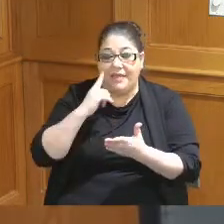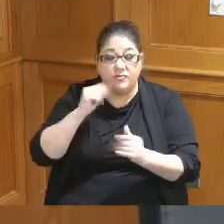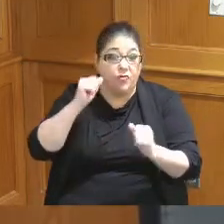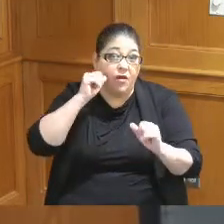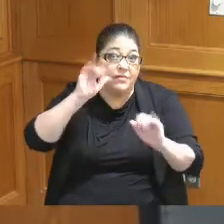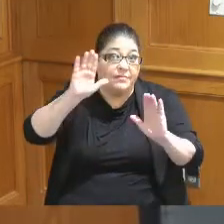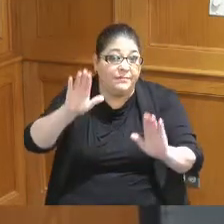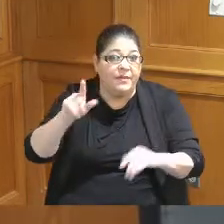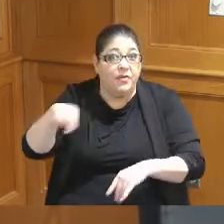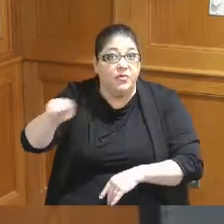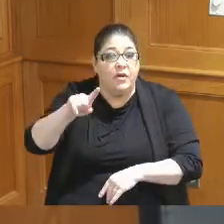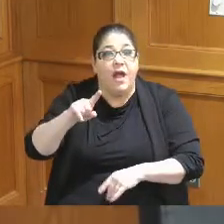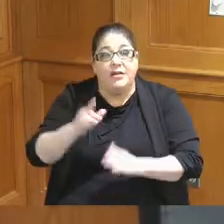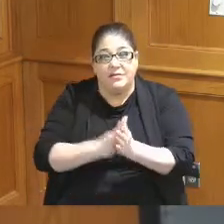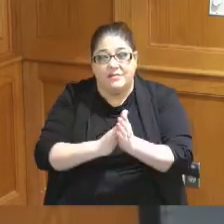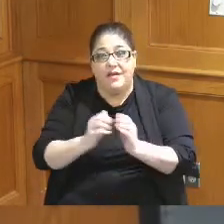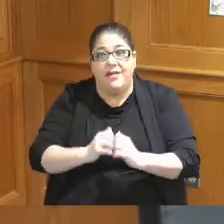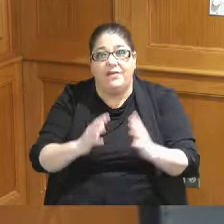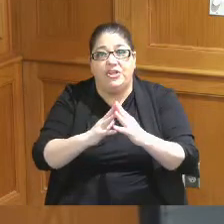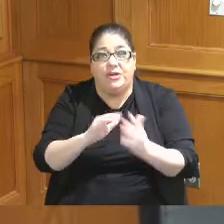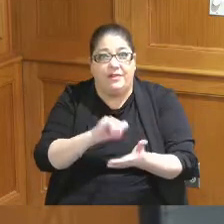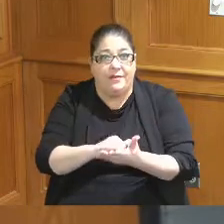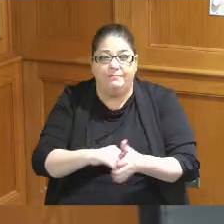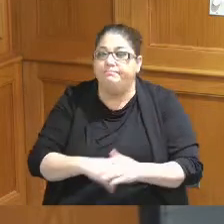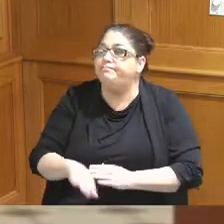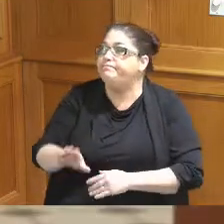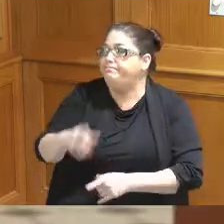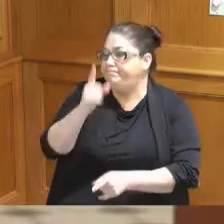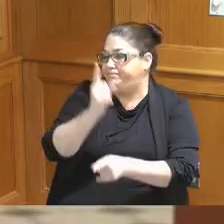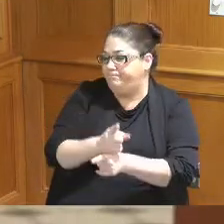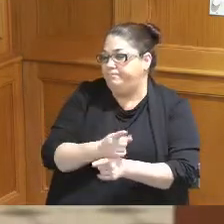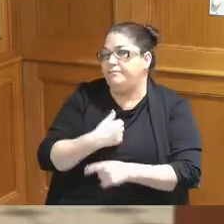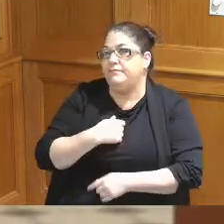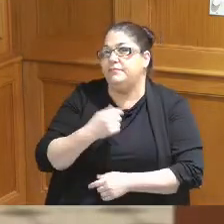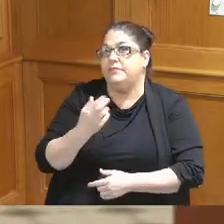guys have initiated absolutely so we have a few different grants we have our residential recycling